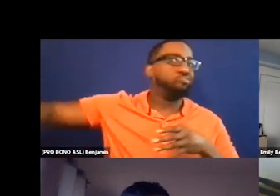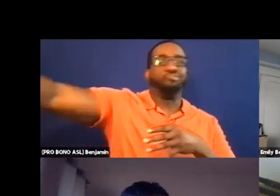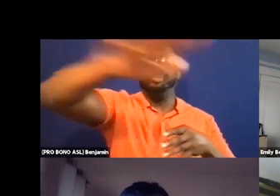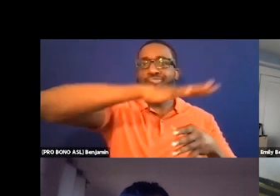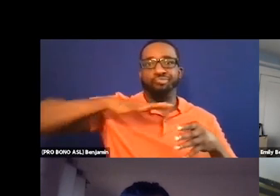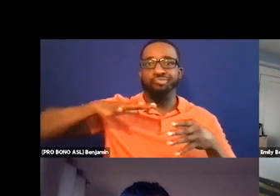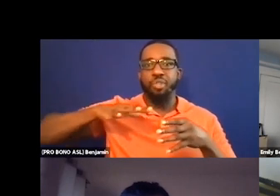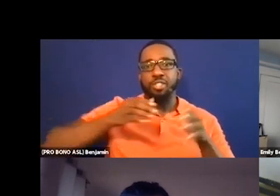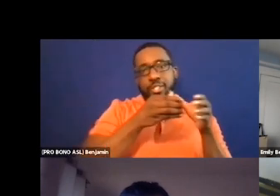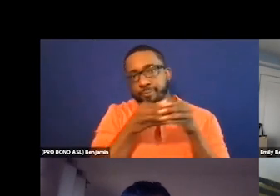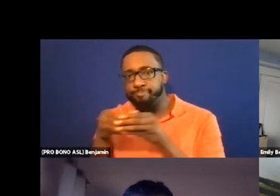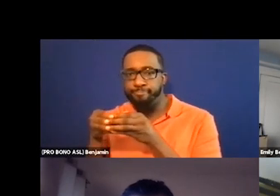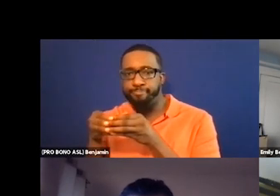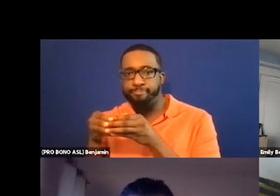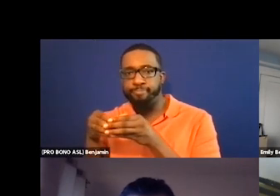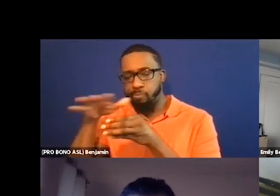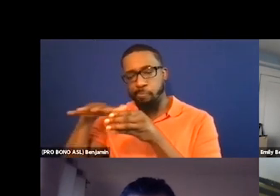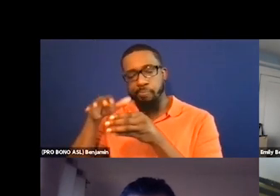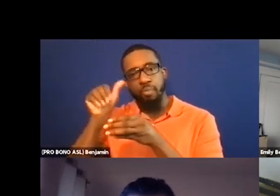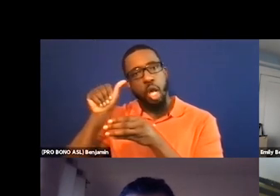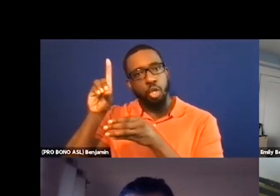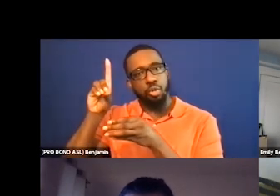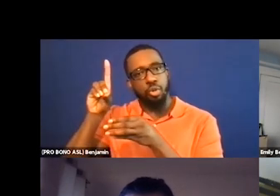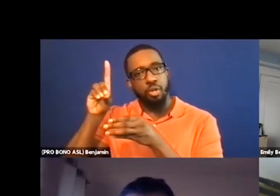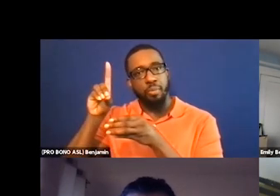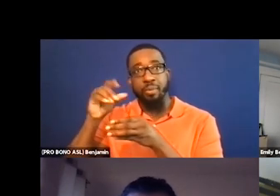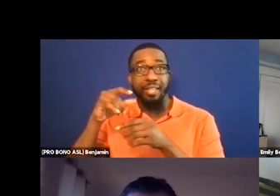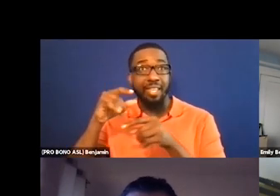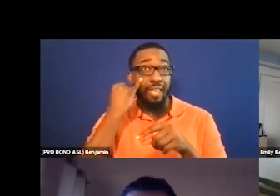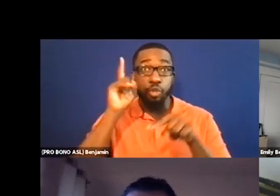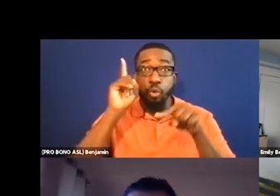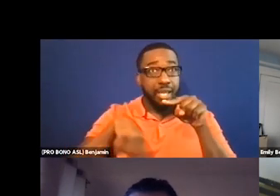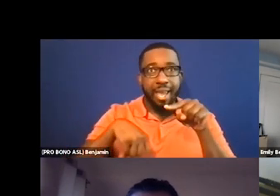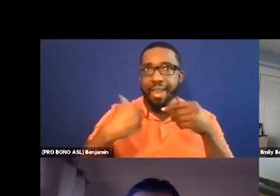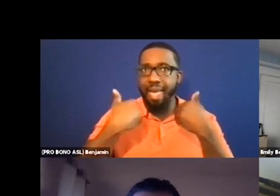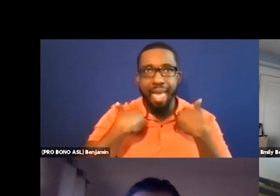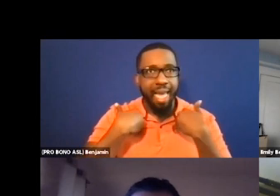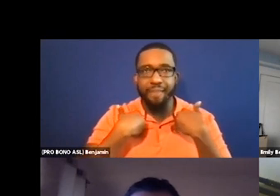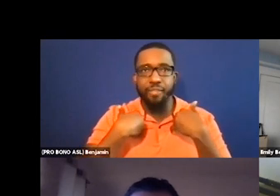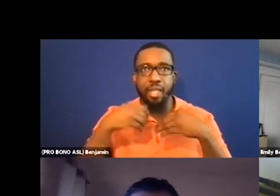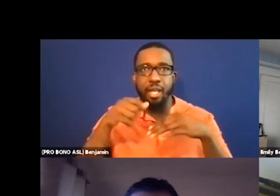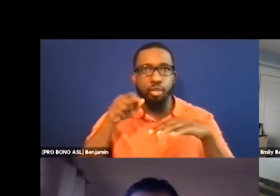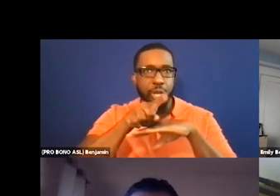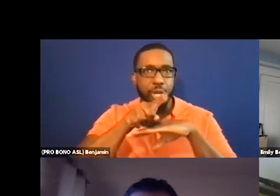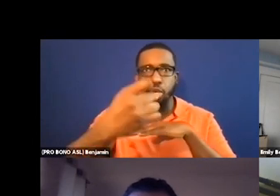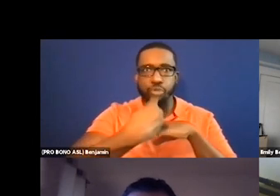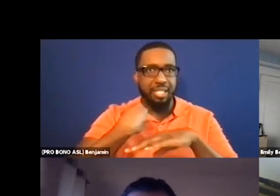something and you can't afford to have the transmitter and receiver, that type of thing, there's also